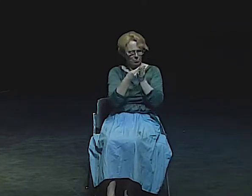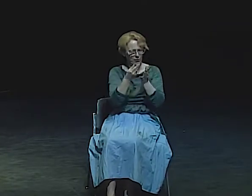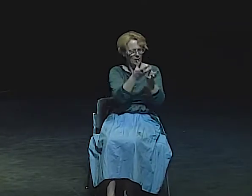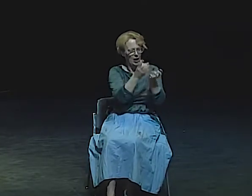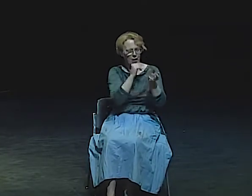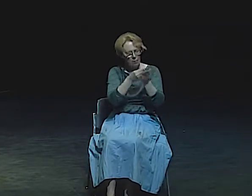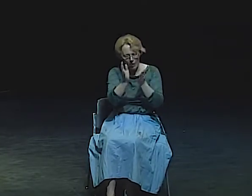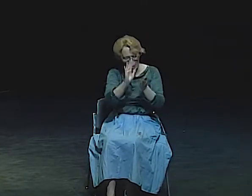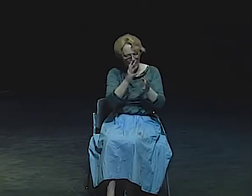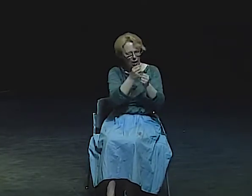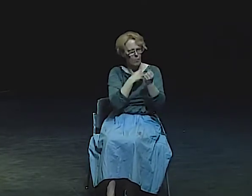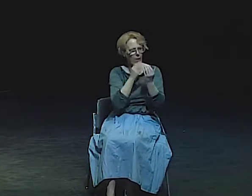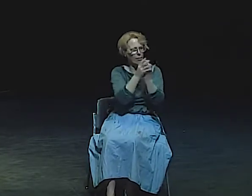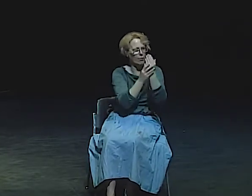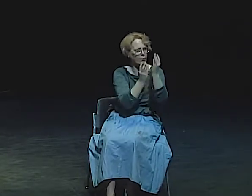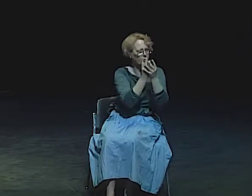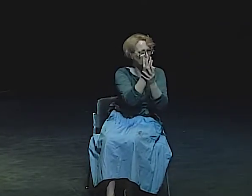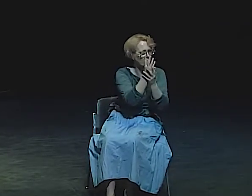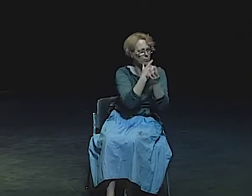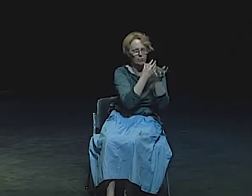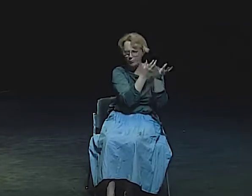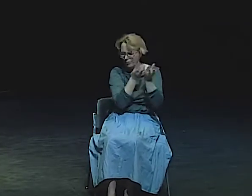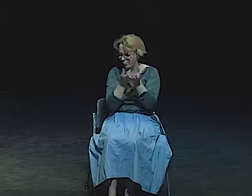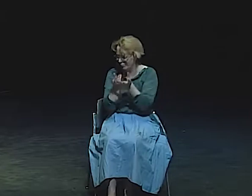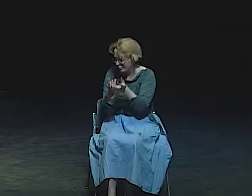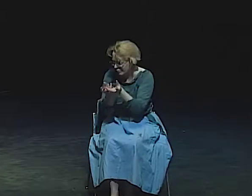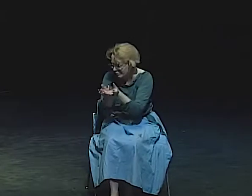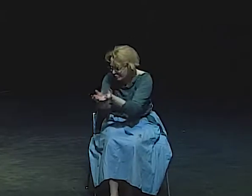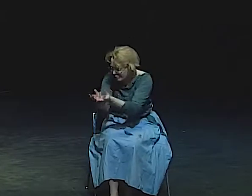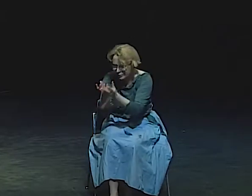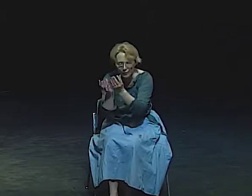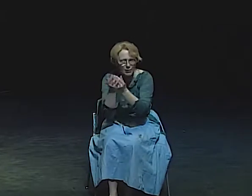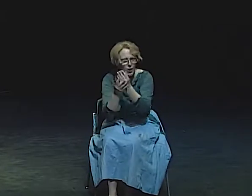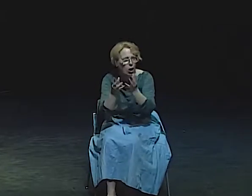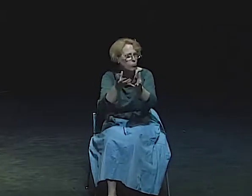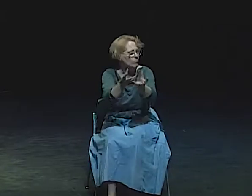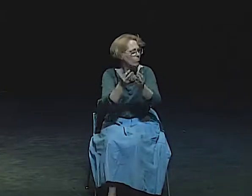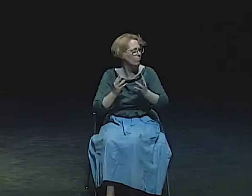I DIDN'T KNOW HOW I WOULD BE ABLE TO DO THAT. WHEN I WENT HOME, I GOT GLOVES